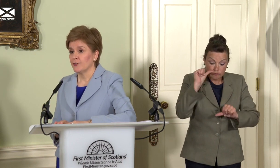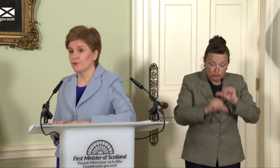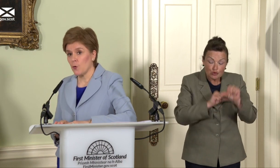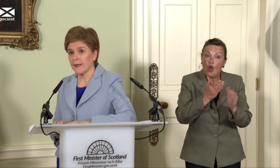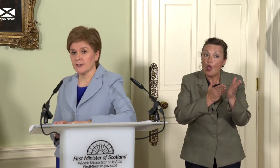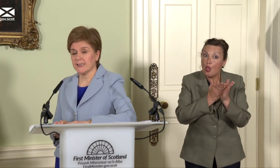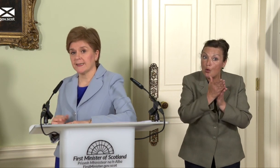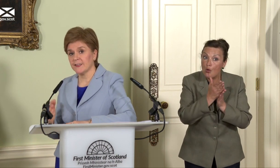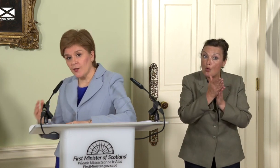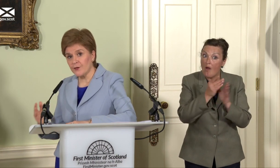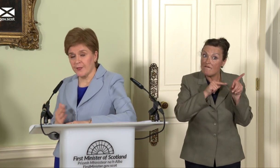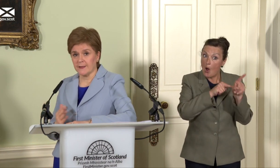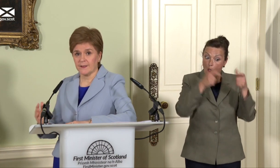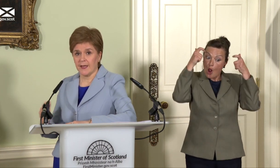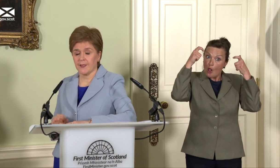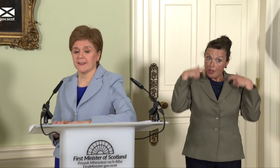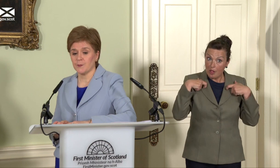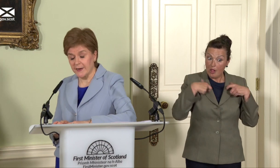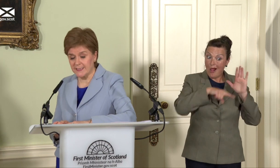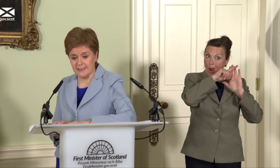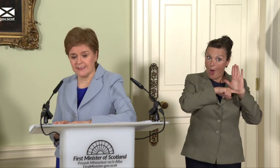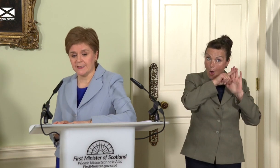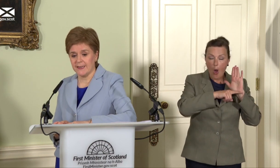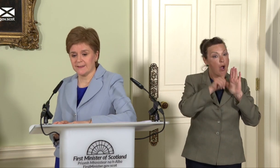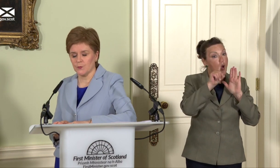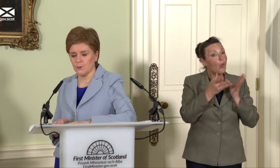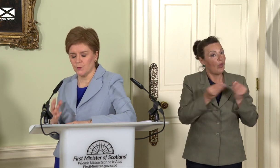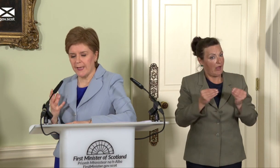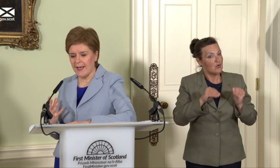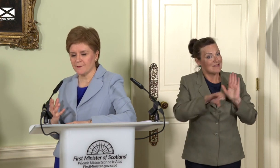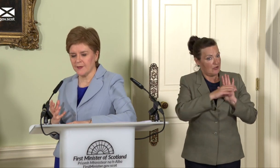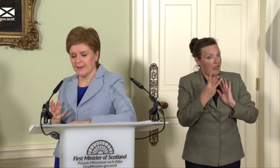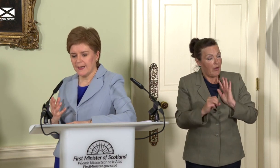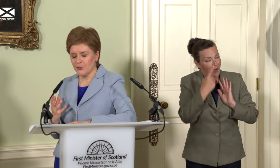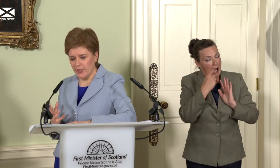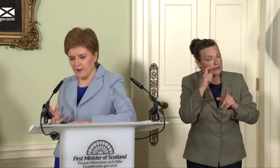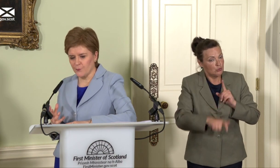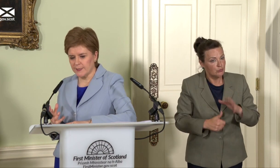required. The other thing that I think is pertinent here is that we have a UK government,